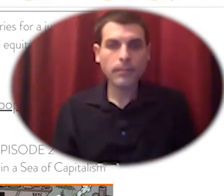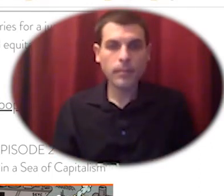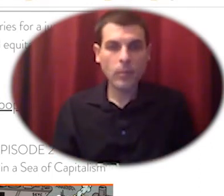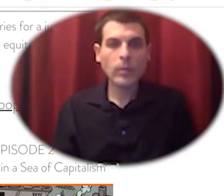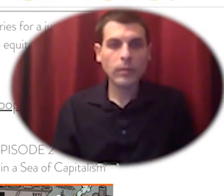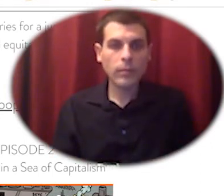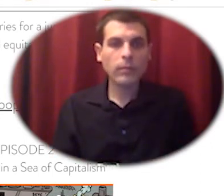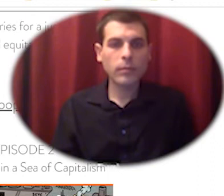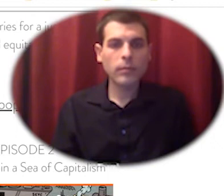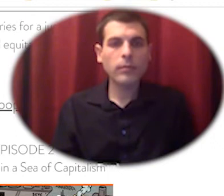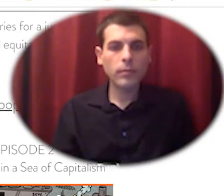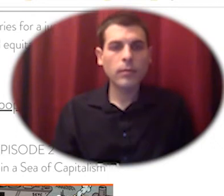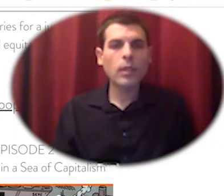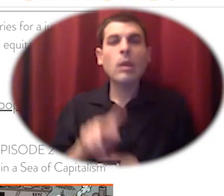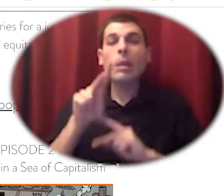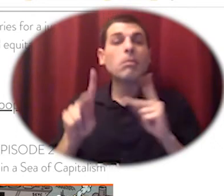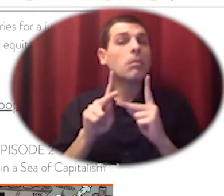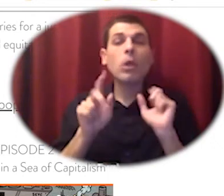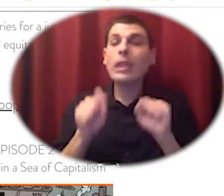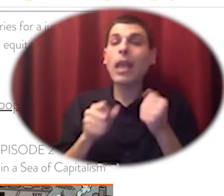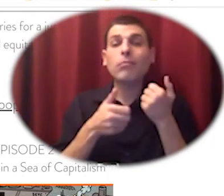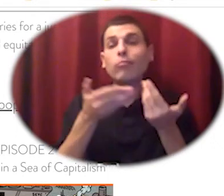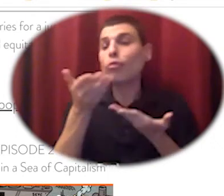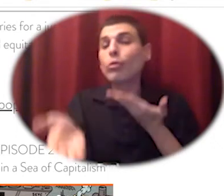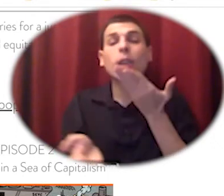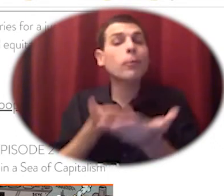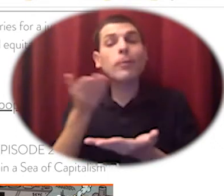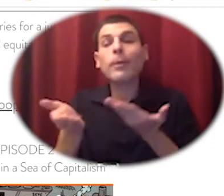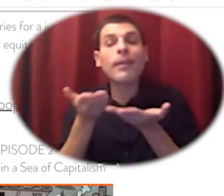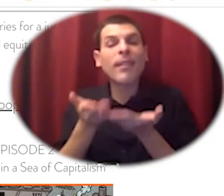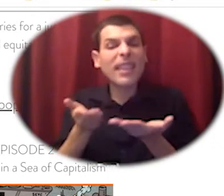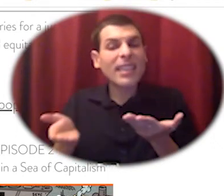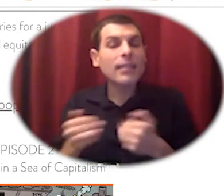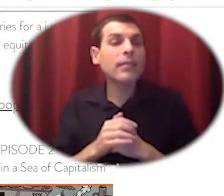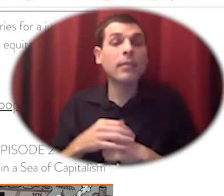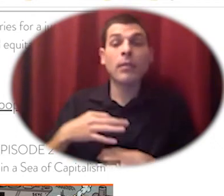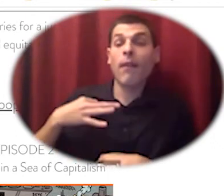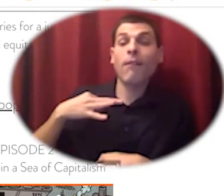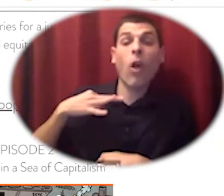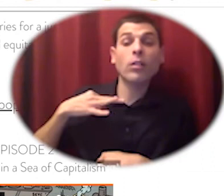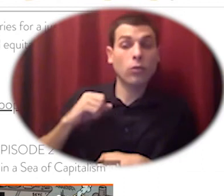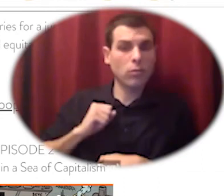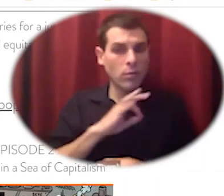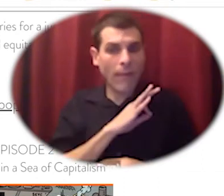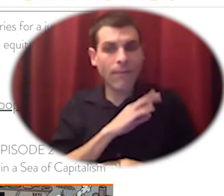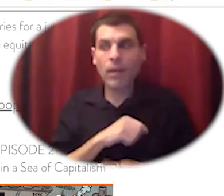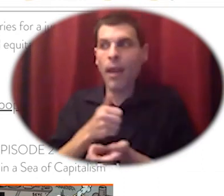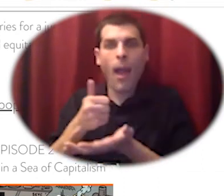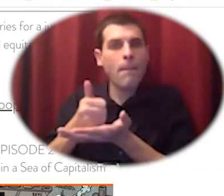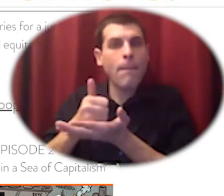donated supplies showing up every day and um volunteers staffing the bars at night selling